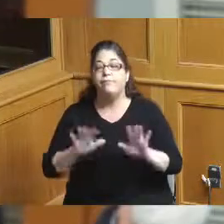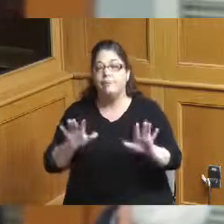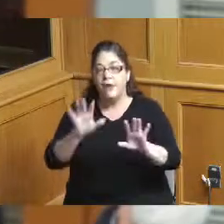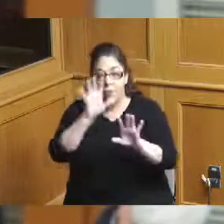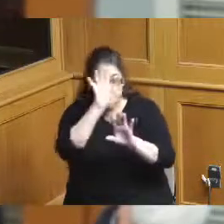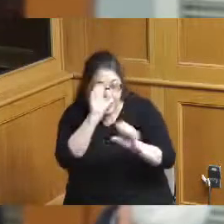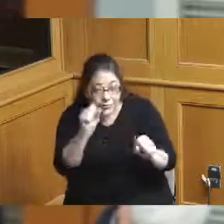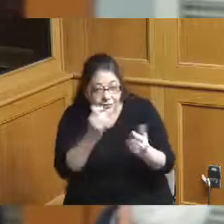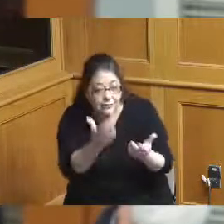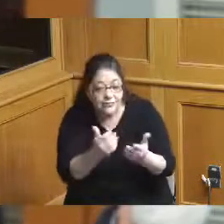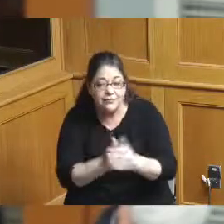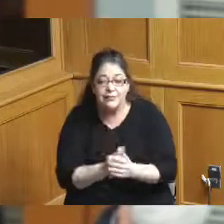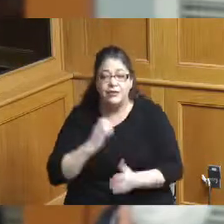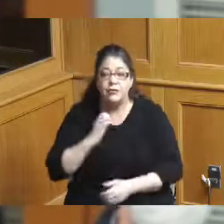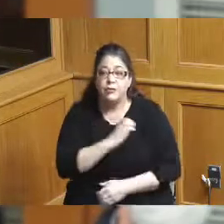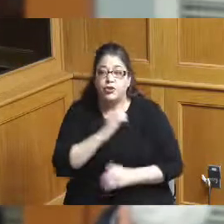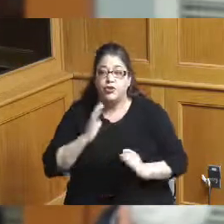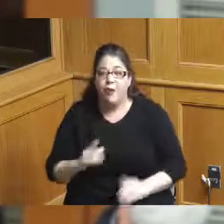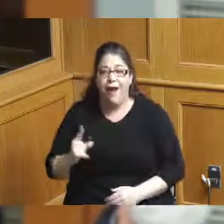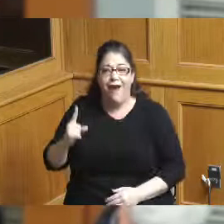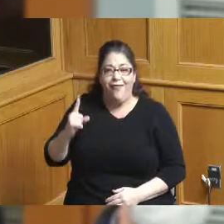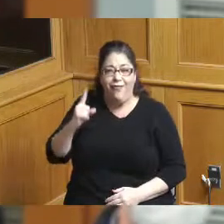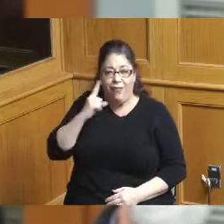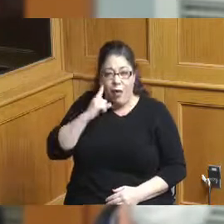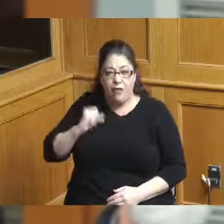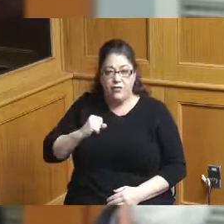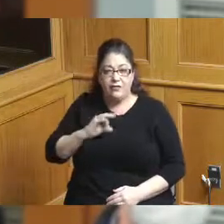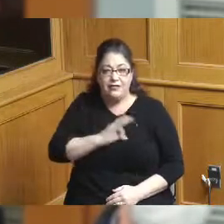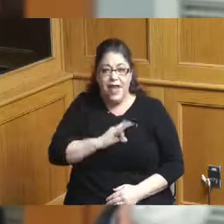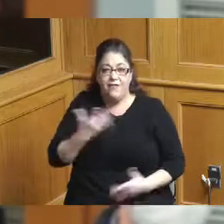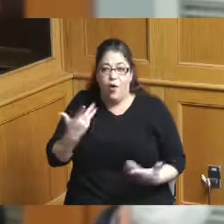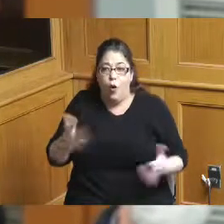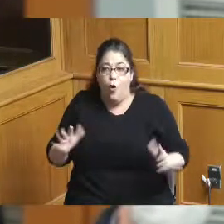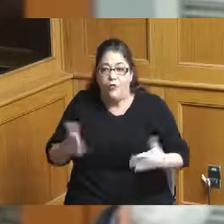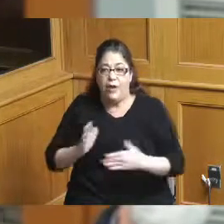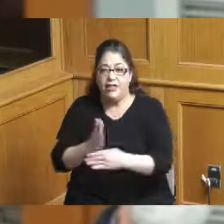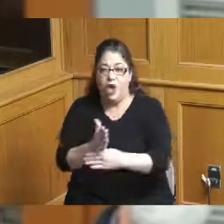I had thought that staff had shared all the relevant information with you so I'll go back